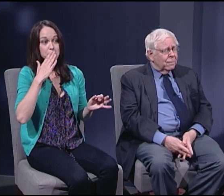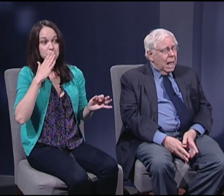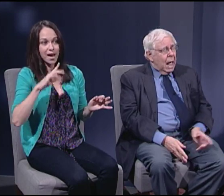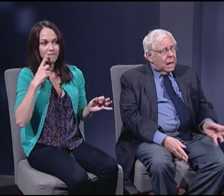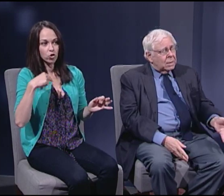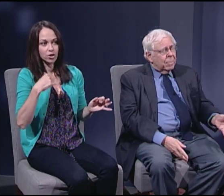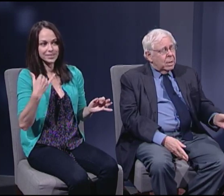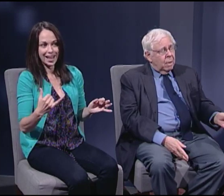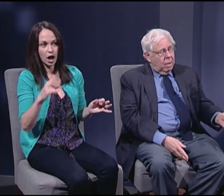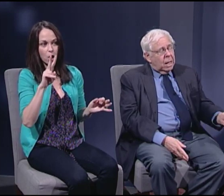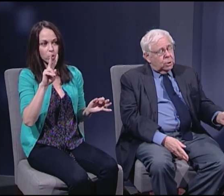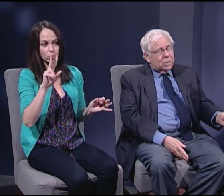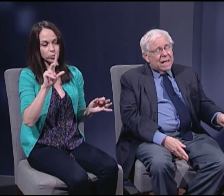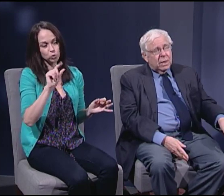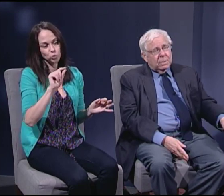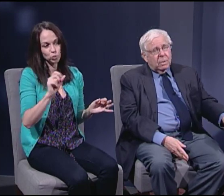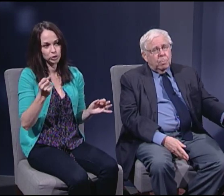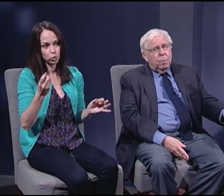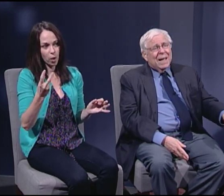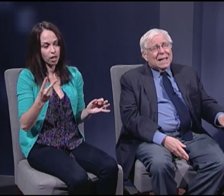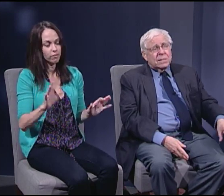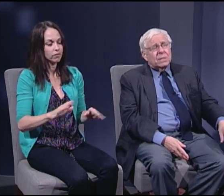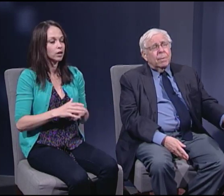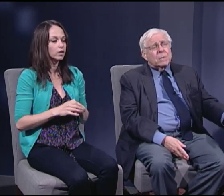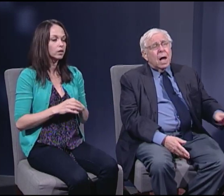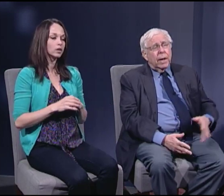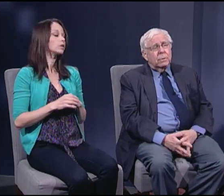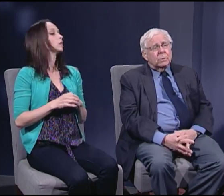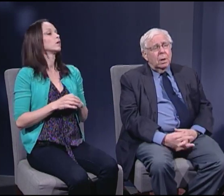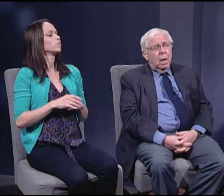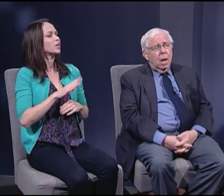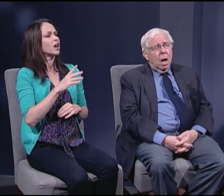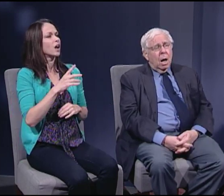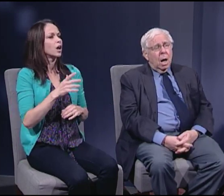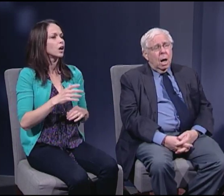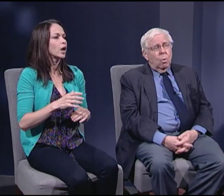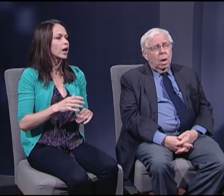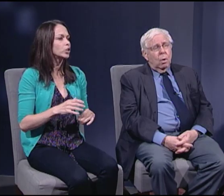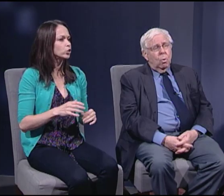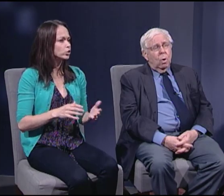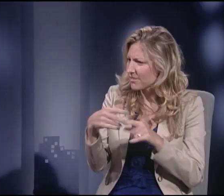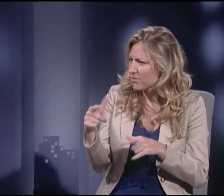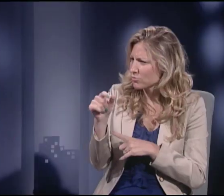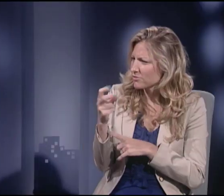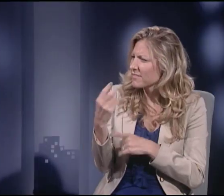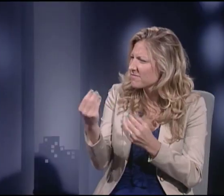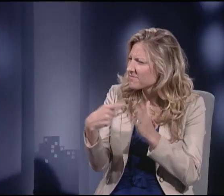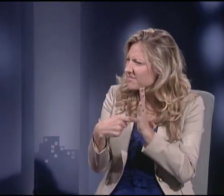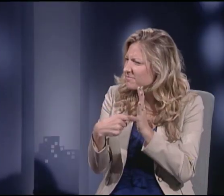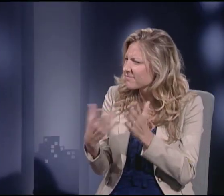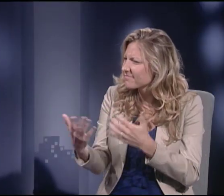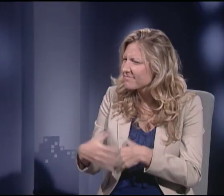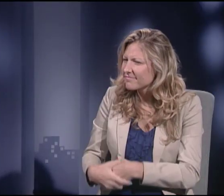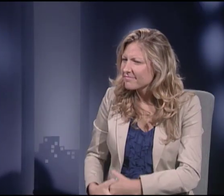But let me just say, the book has a subtitle. What-- give me an example